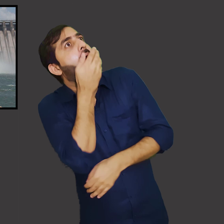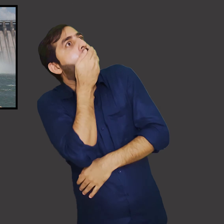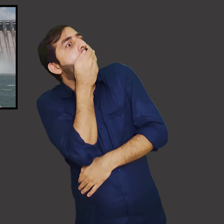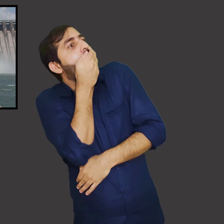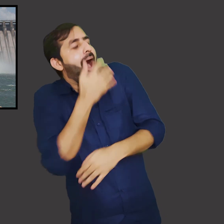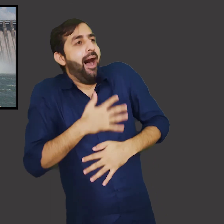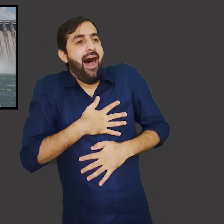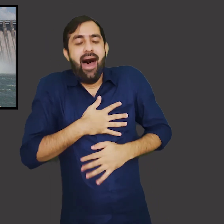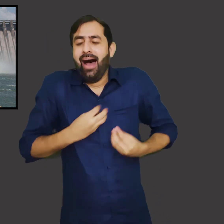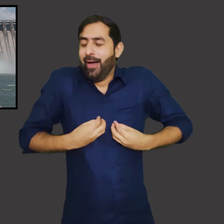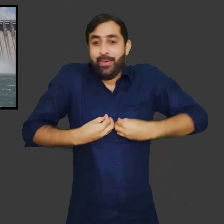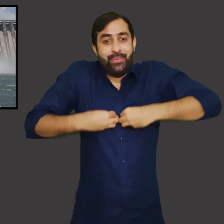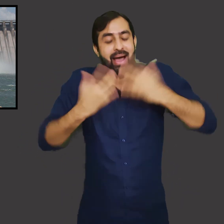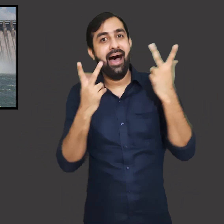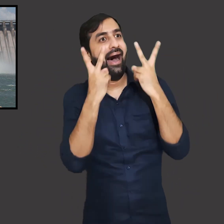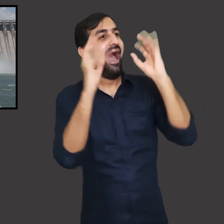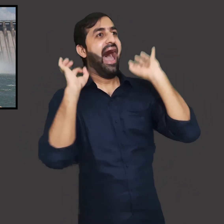They were very happy to see big dams.